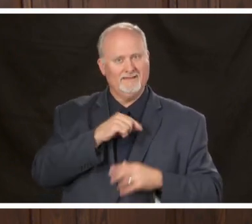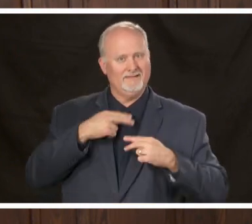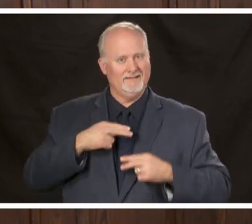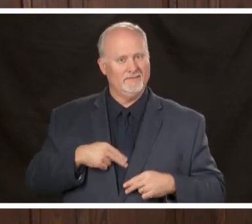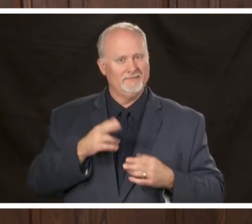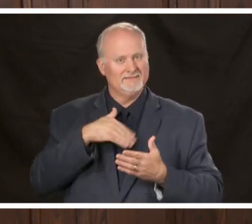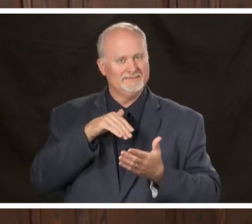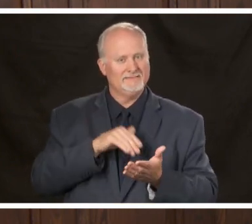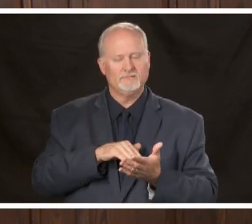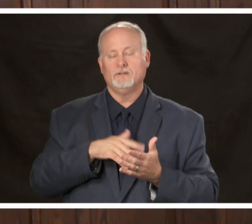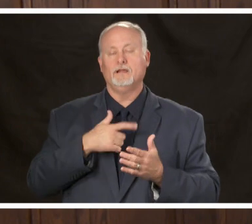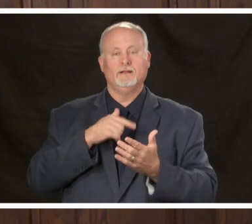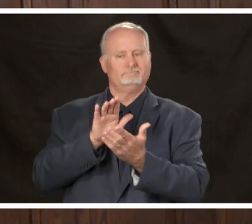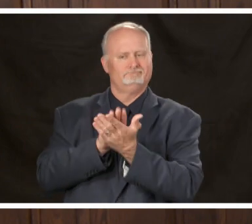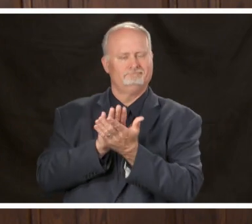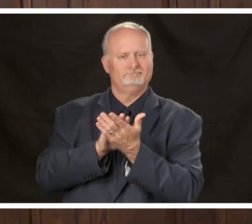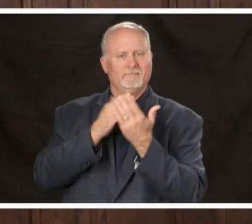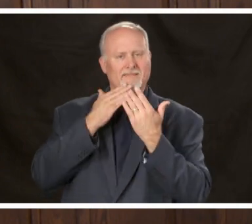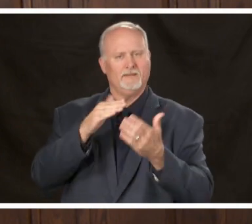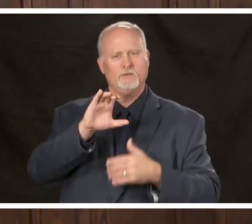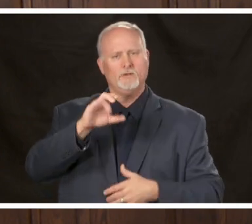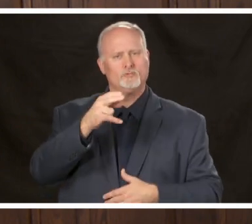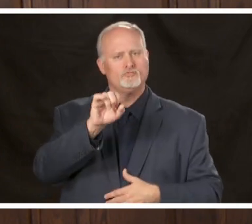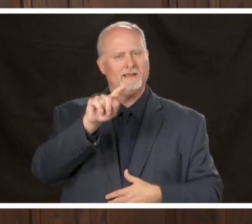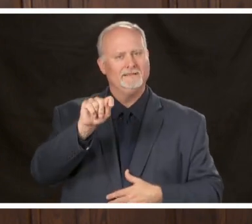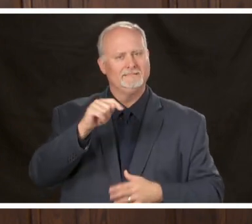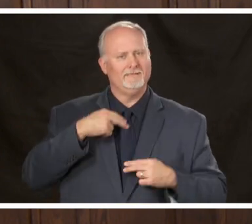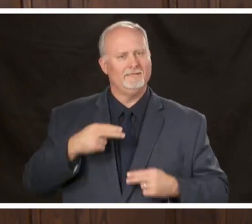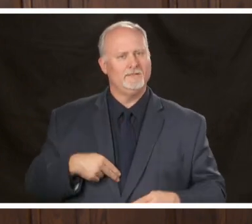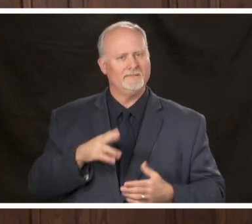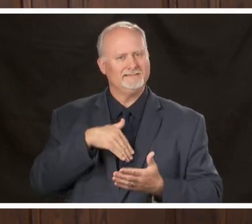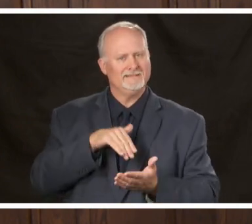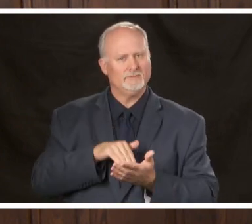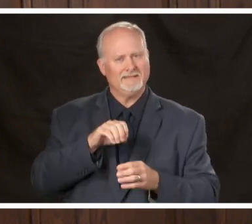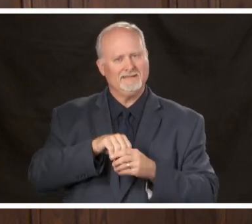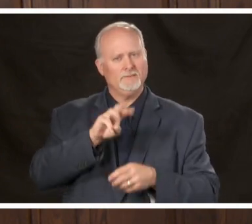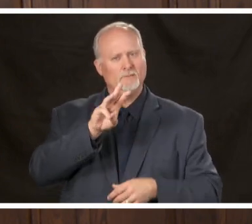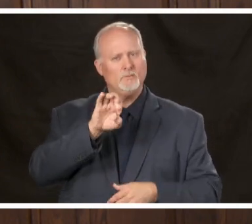do want to give a shout out to Christ Health Center in Woodlawn area as well